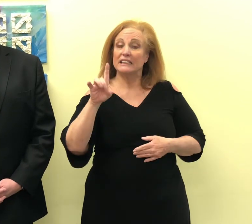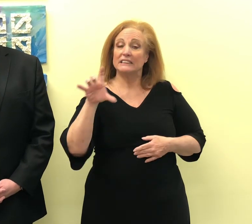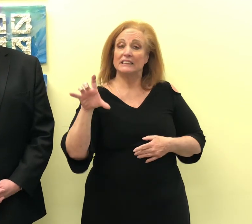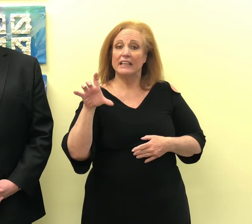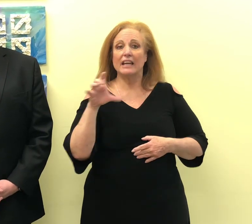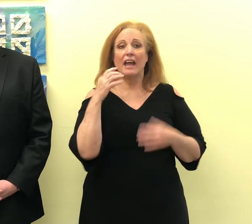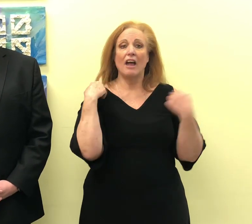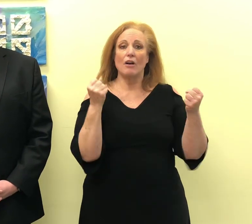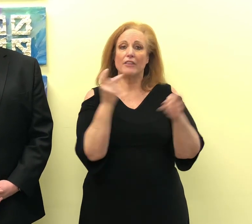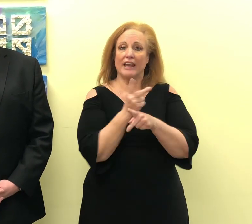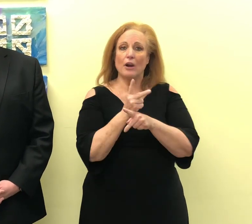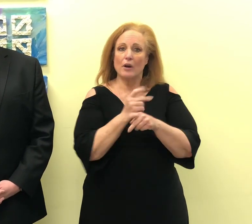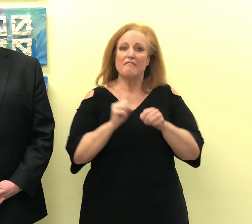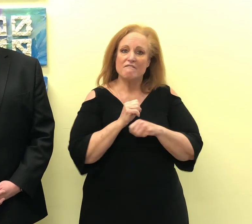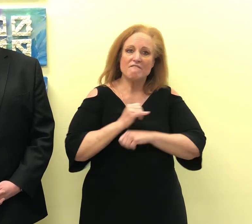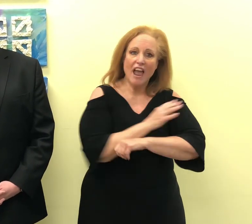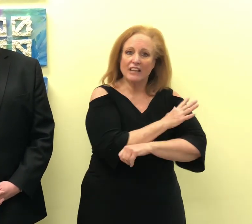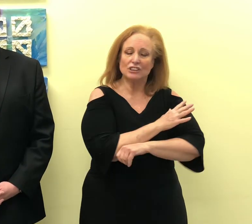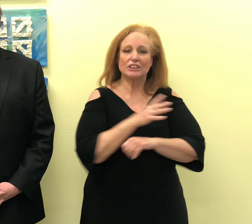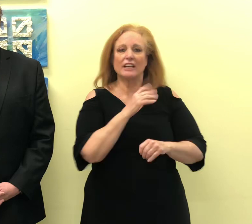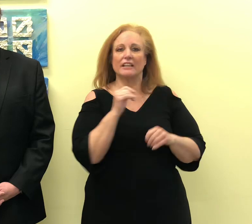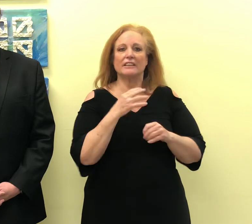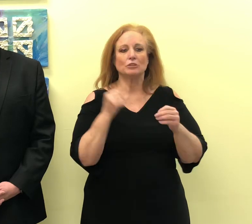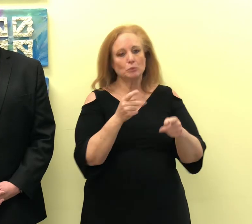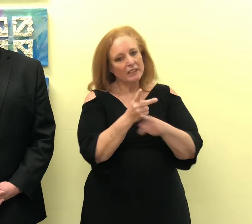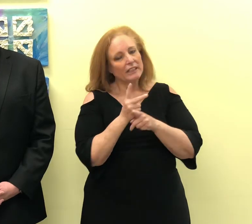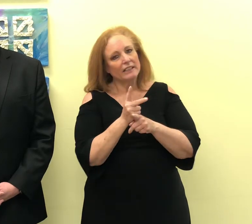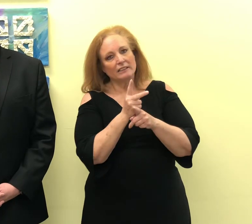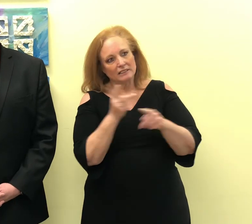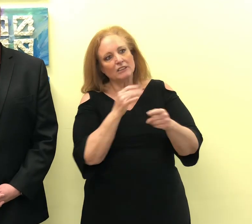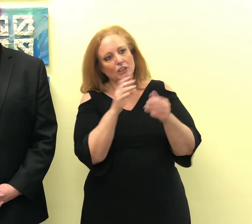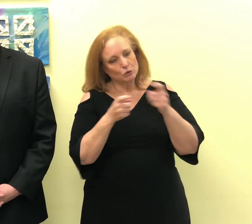control guidelines for keeping a sanitized environment within all of our